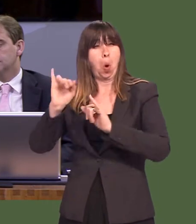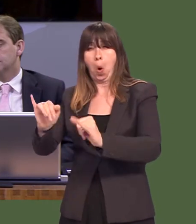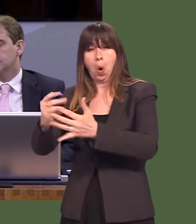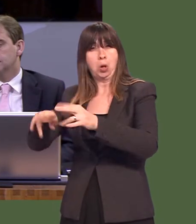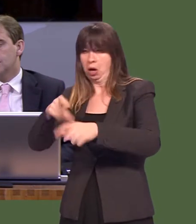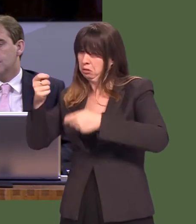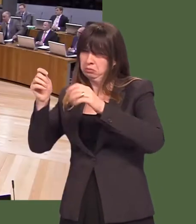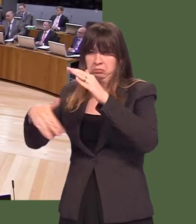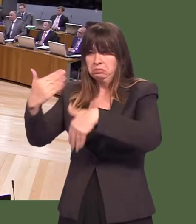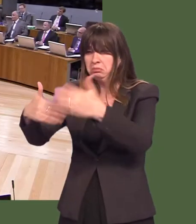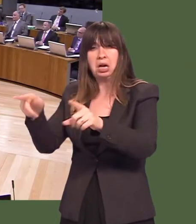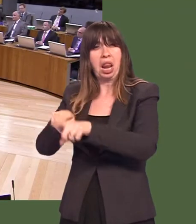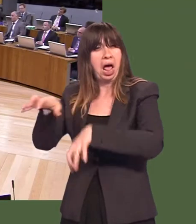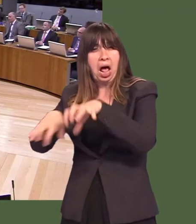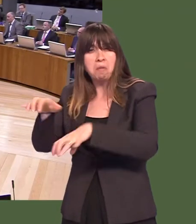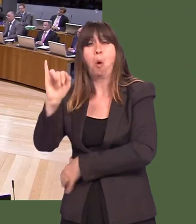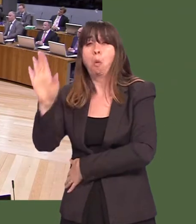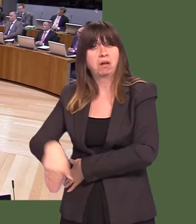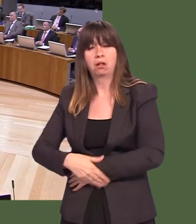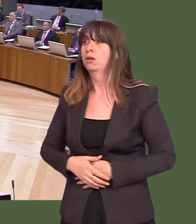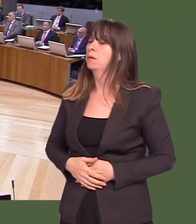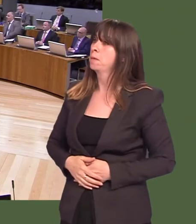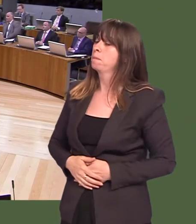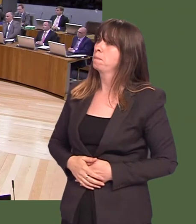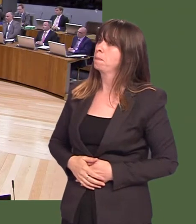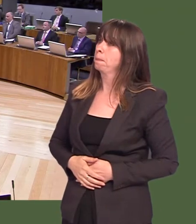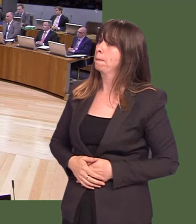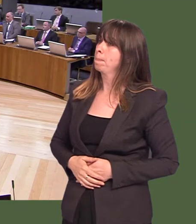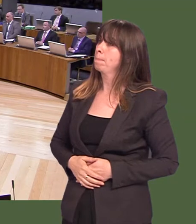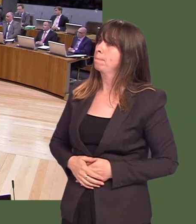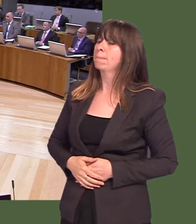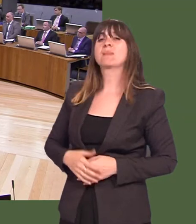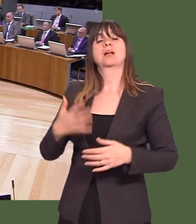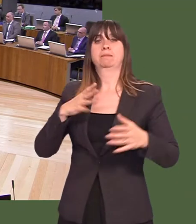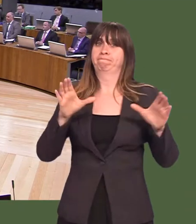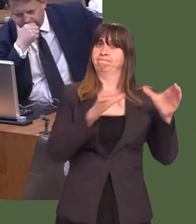Carwyn Jones: Well, the report is, as I understand it, with the independent overseer and, at